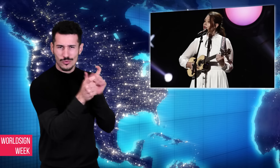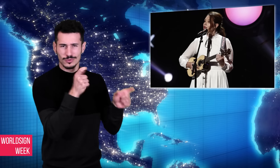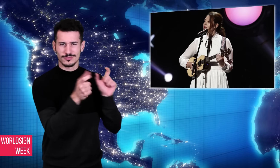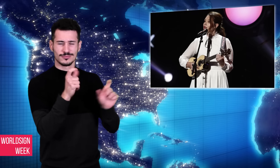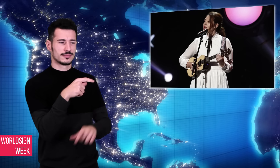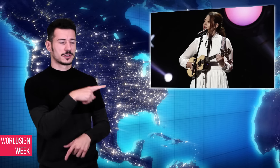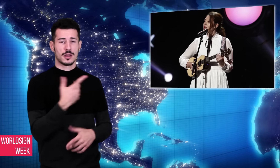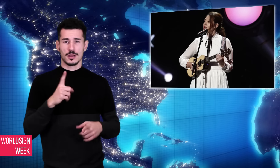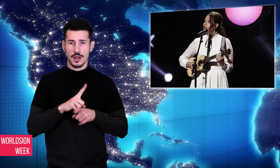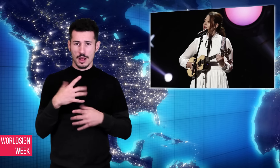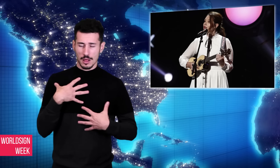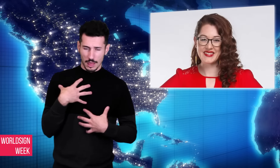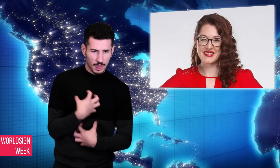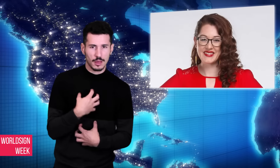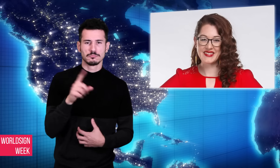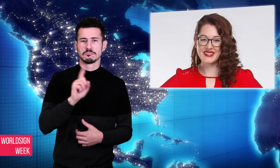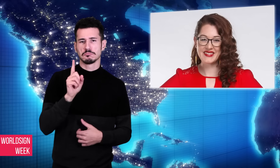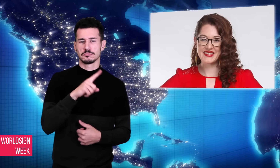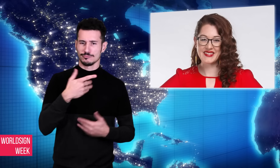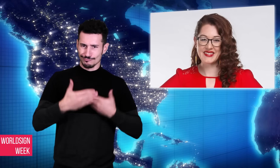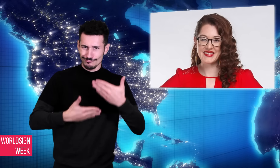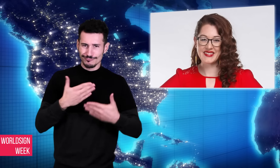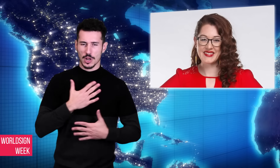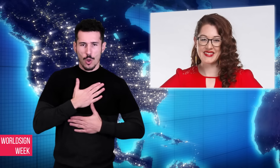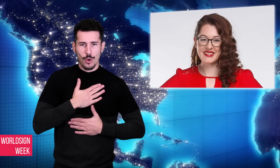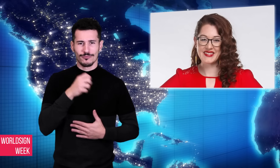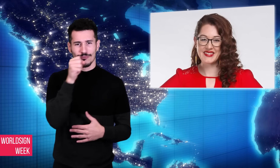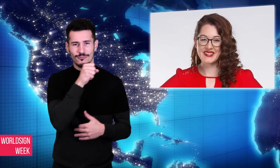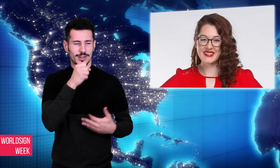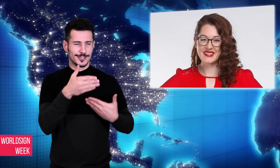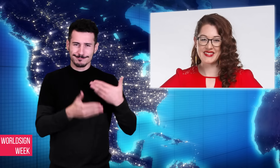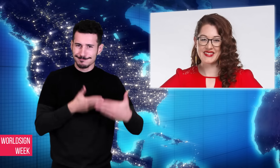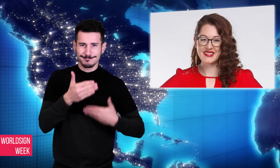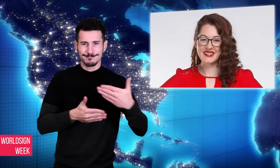She successfully advanced to the